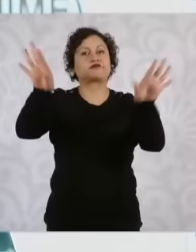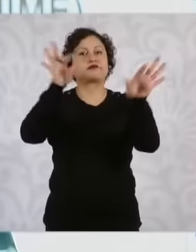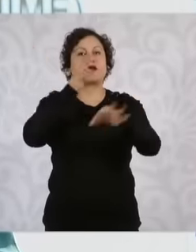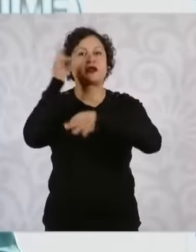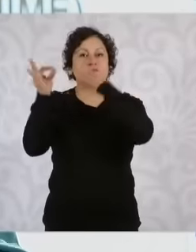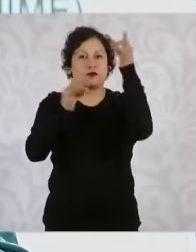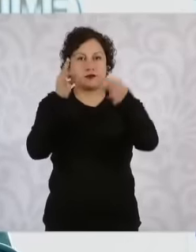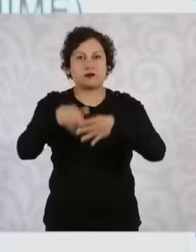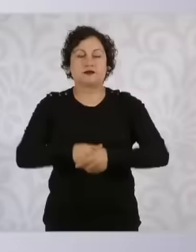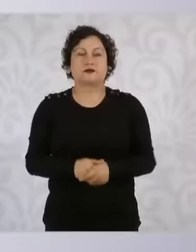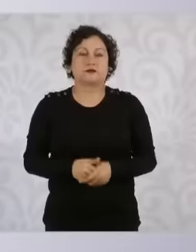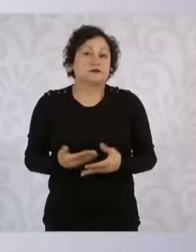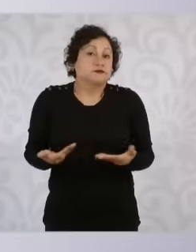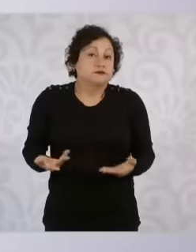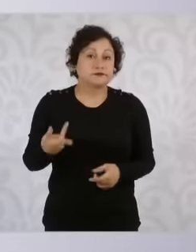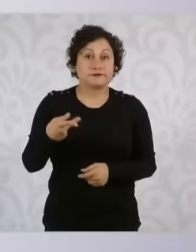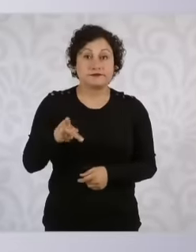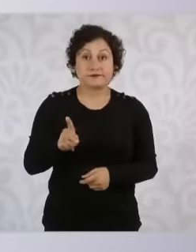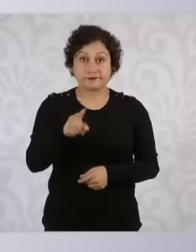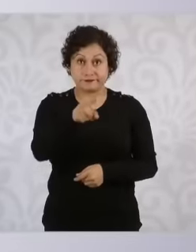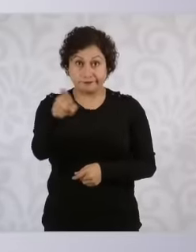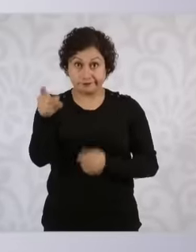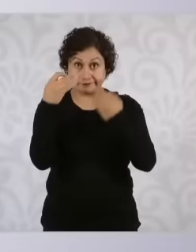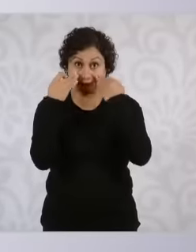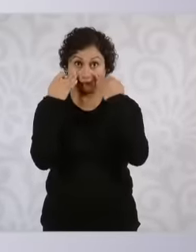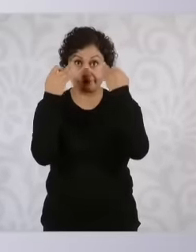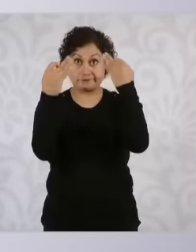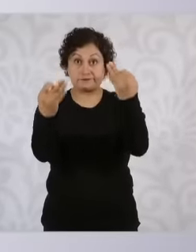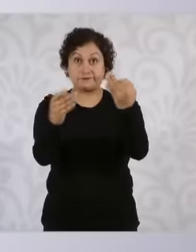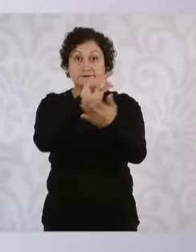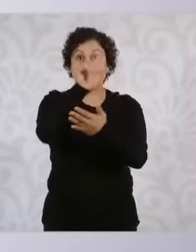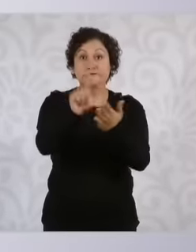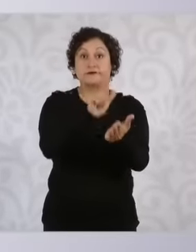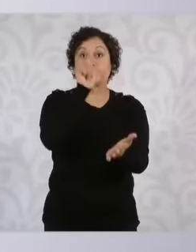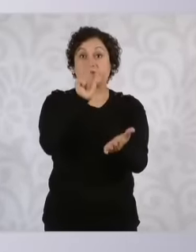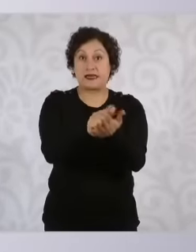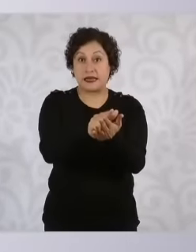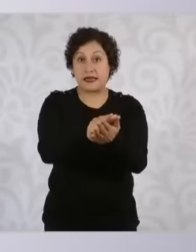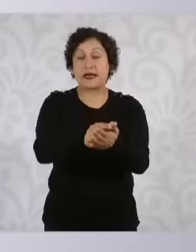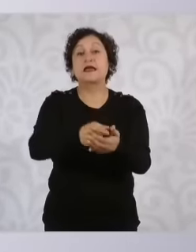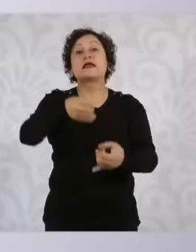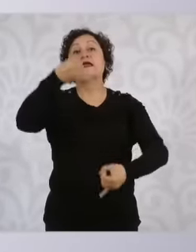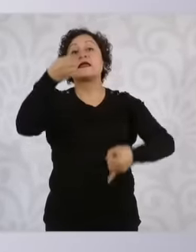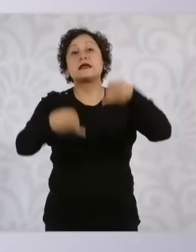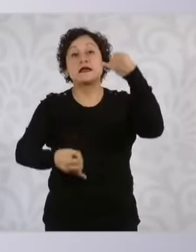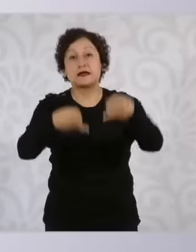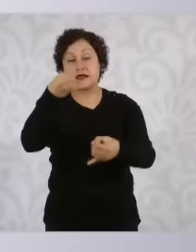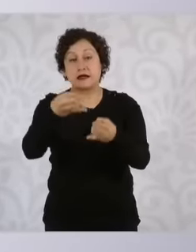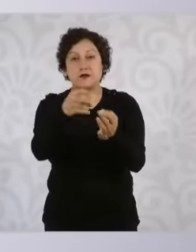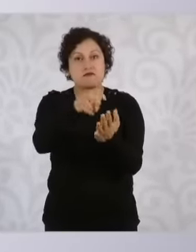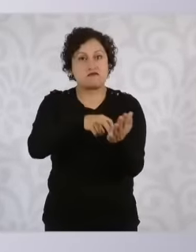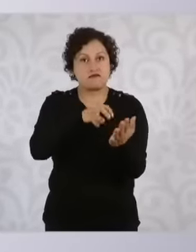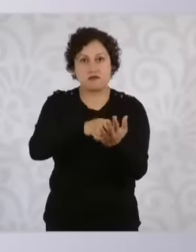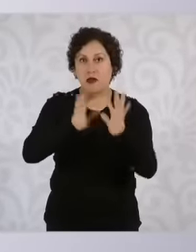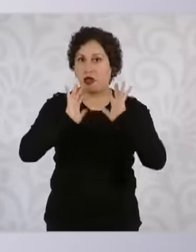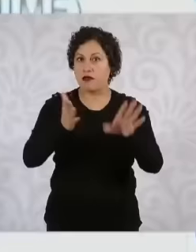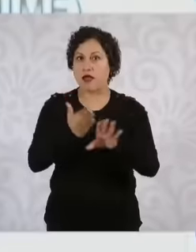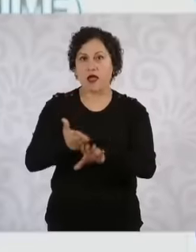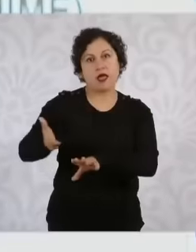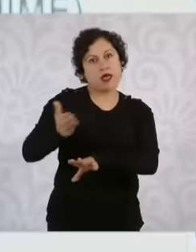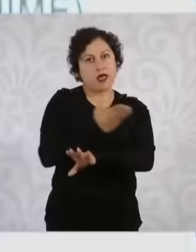as you see, the reform of power judicial has already been approved, it is constitutional and it will begin, well,